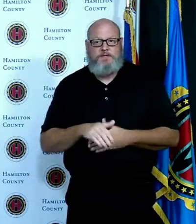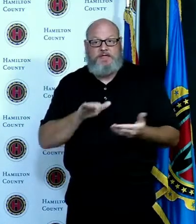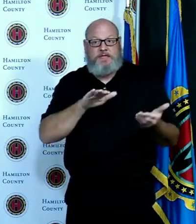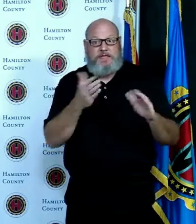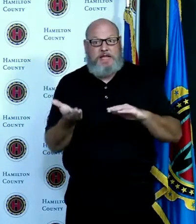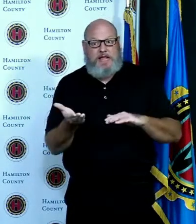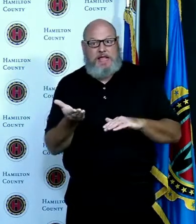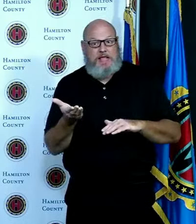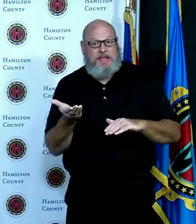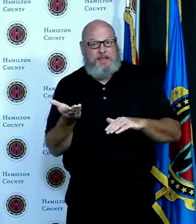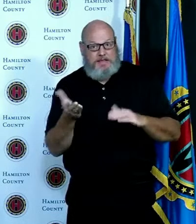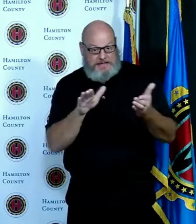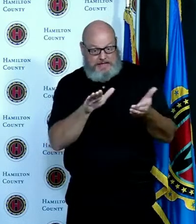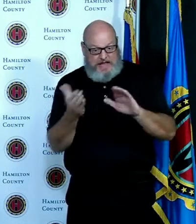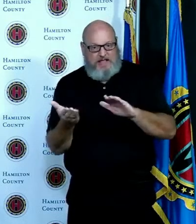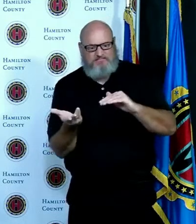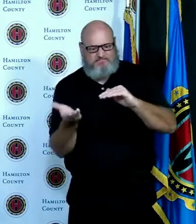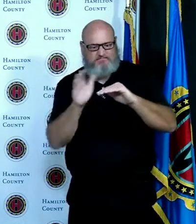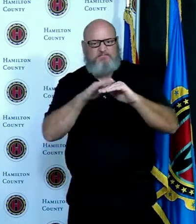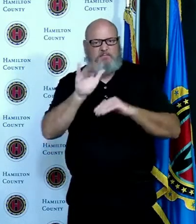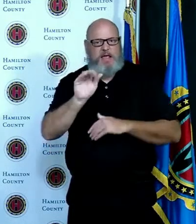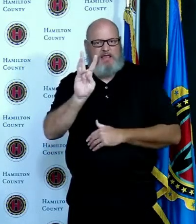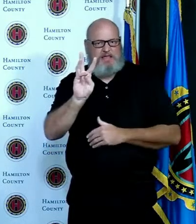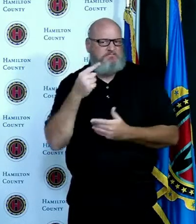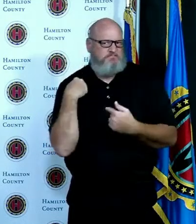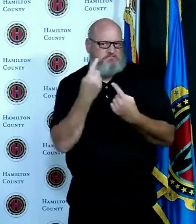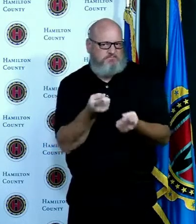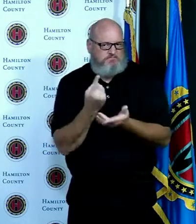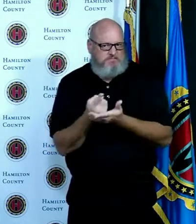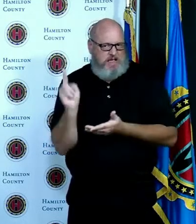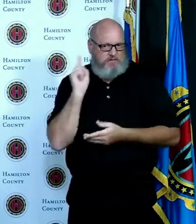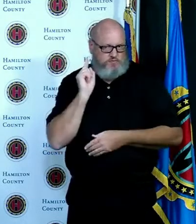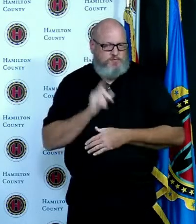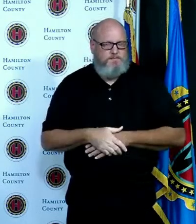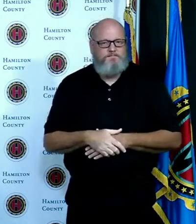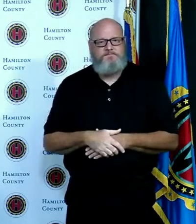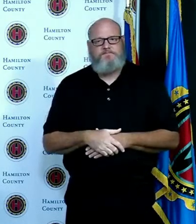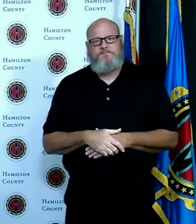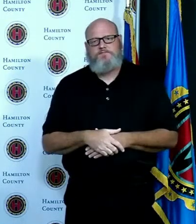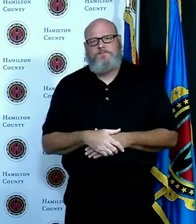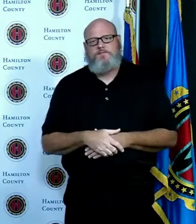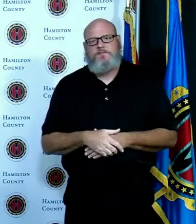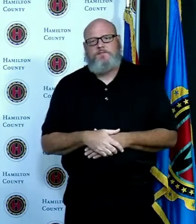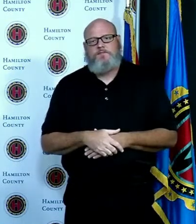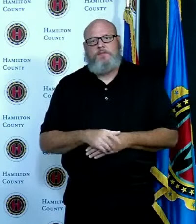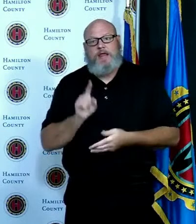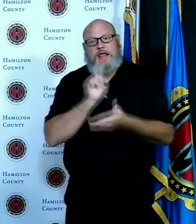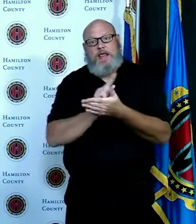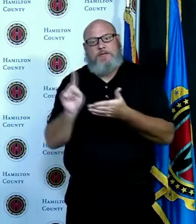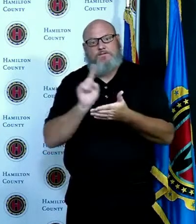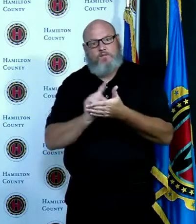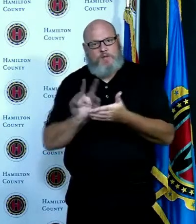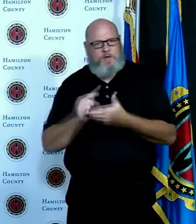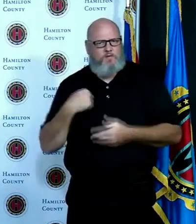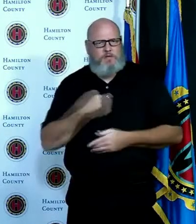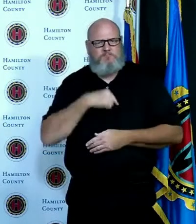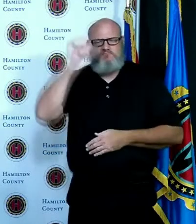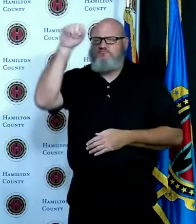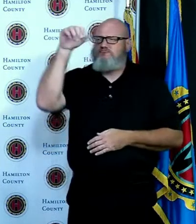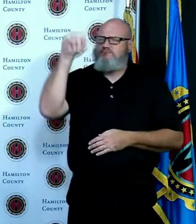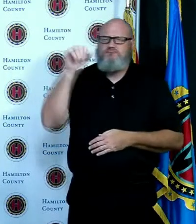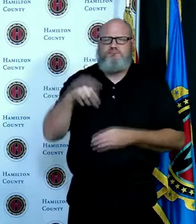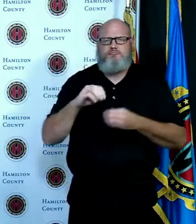so as I report these out every week I want to I've been trying to in my own mind